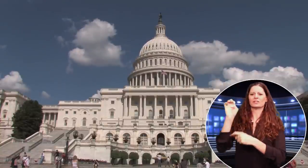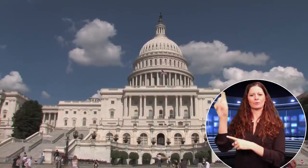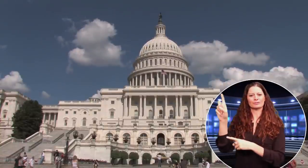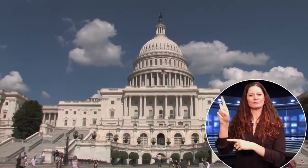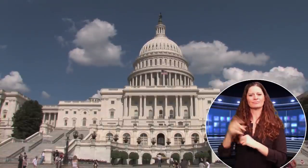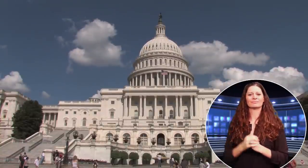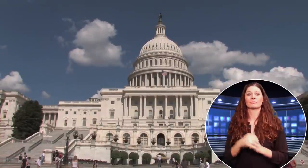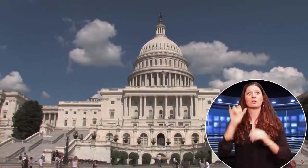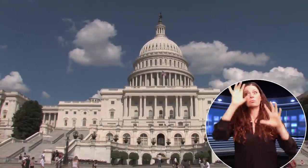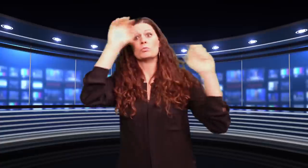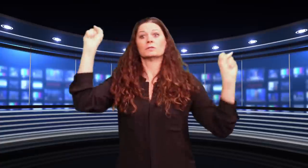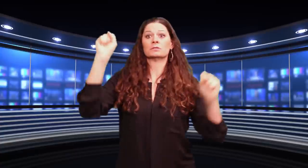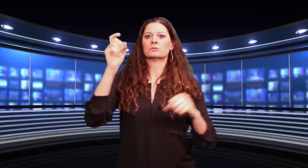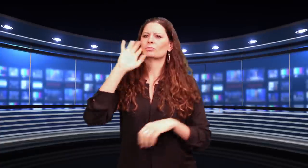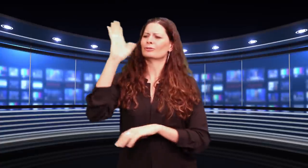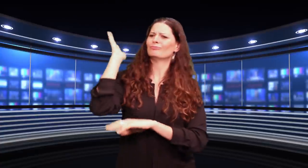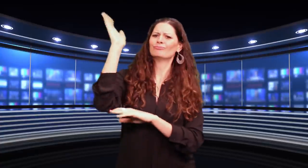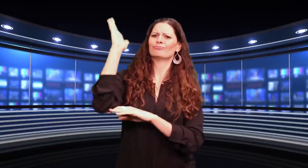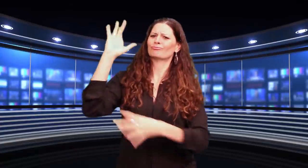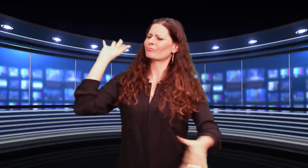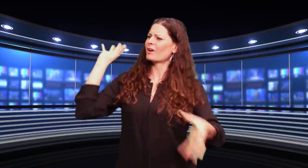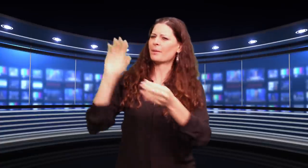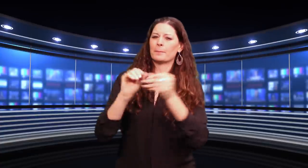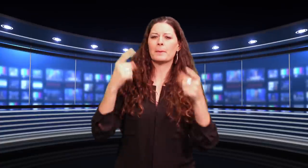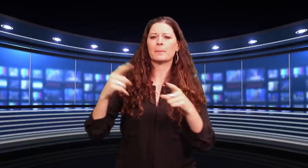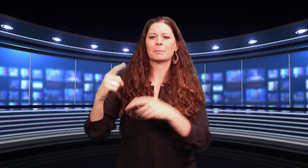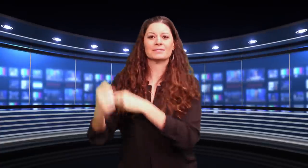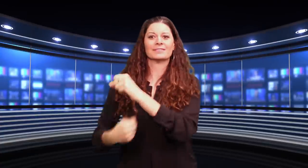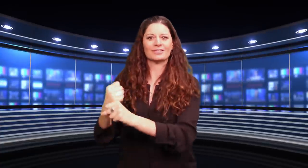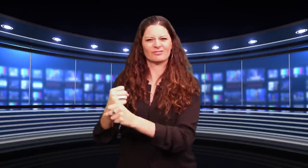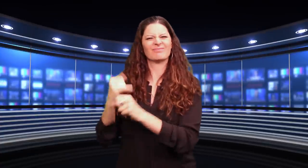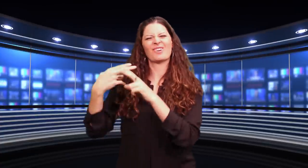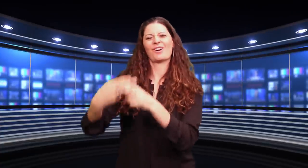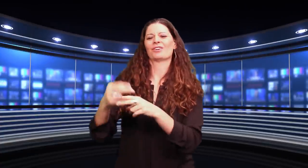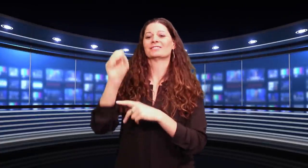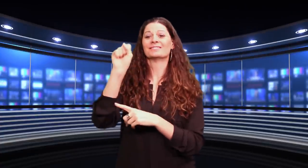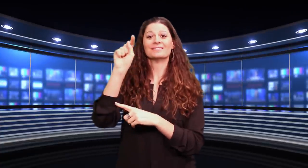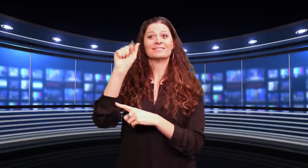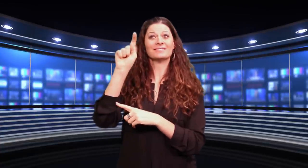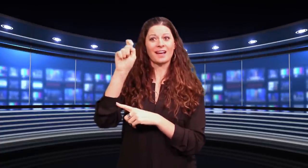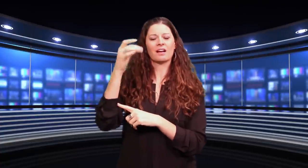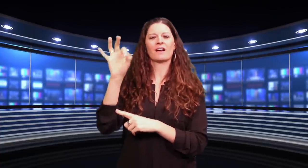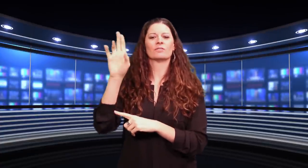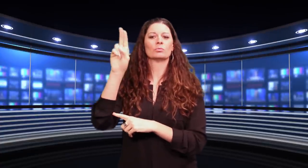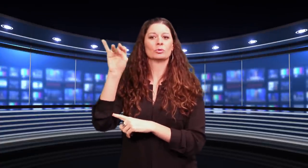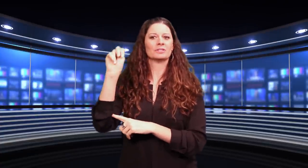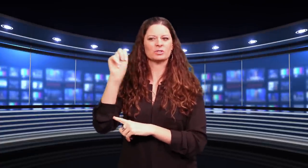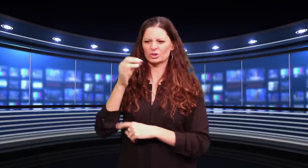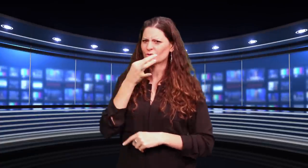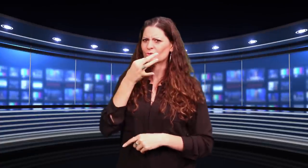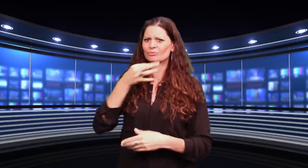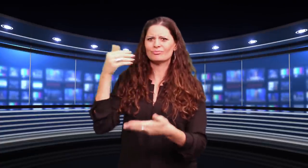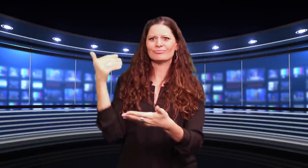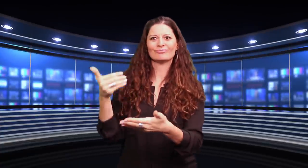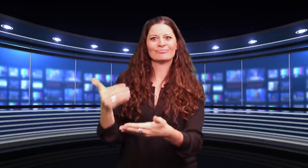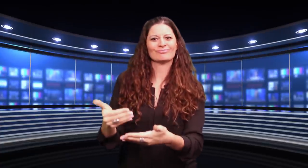and Democrats who support an education overhaul. President Obama is releasing new proposals for education